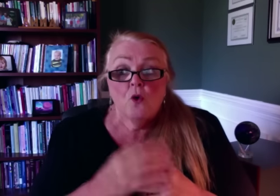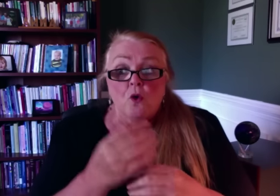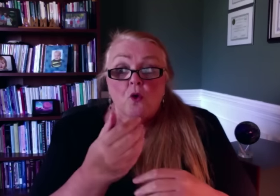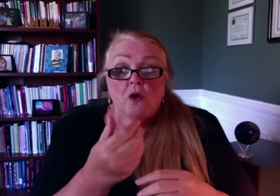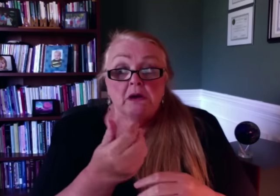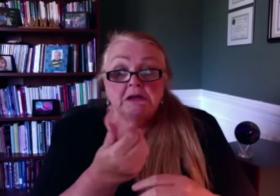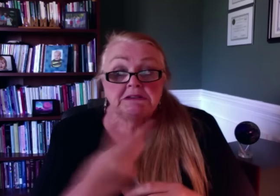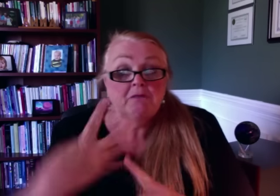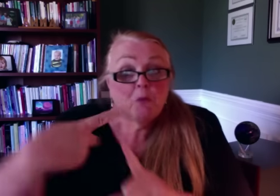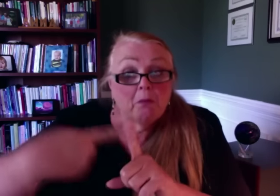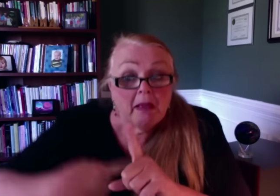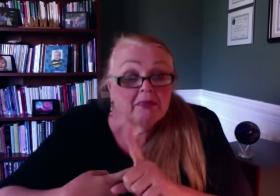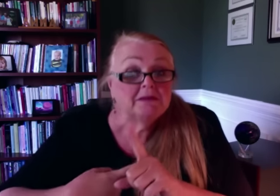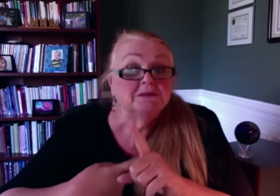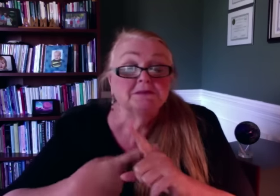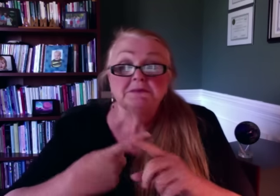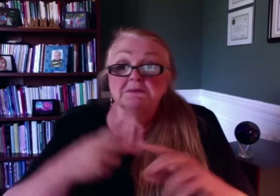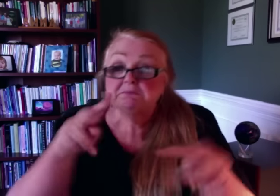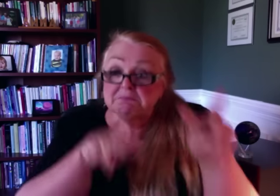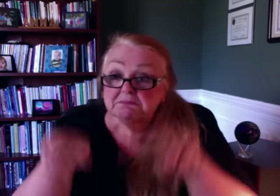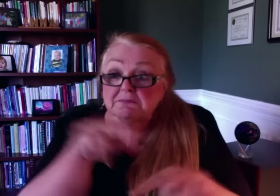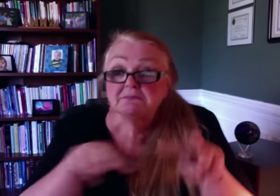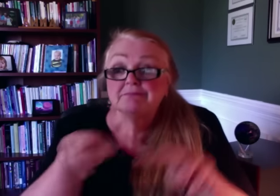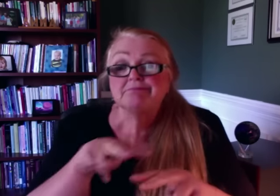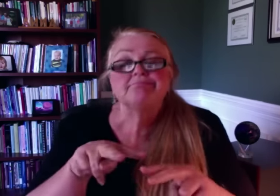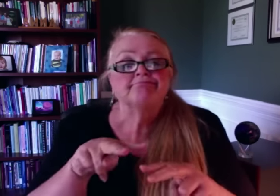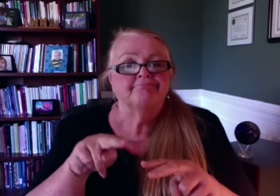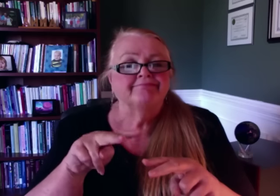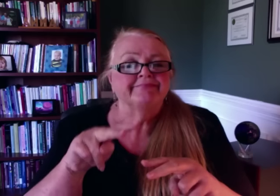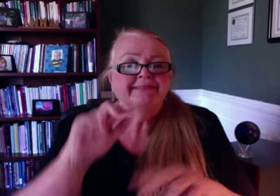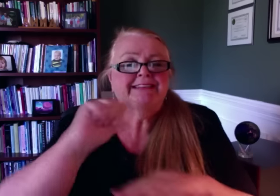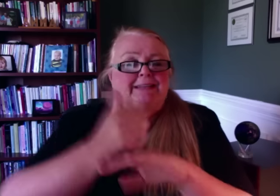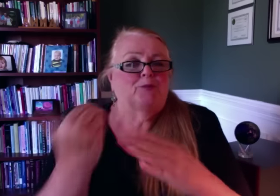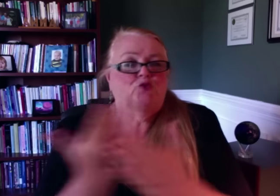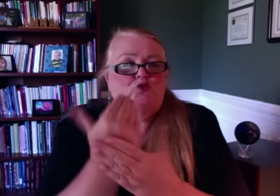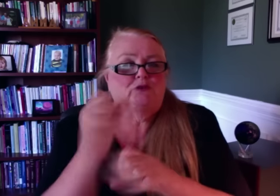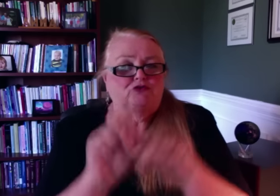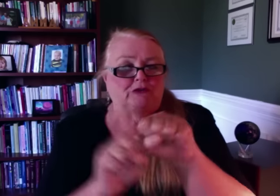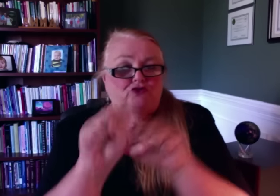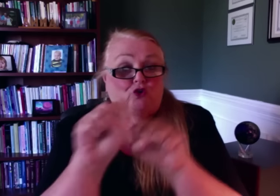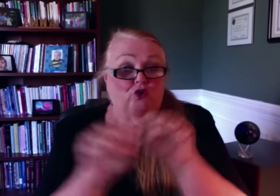So, after months of careful consideration, discussion, and planning, as well as input